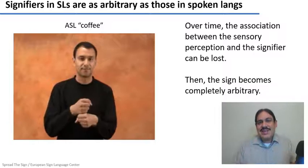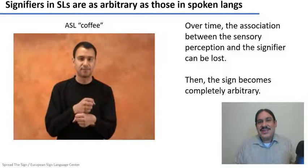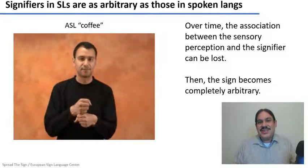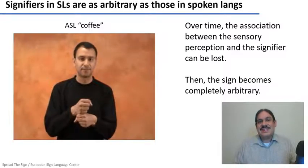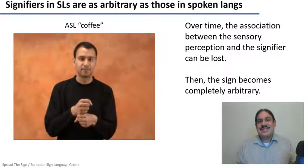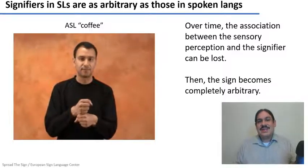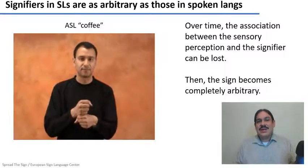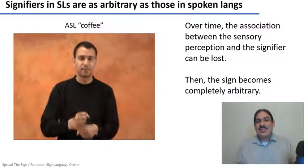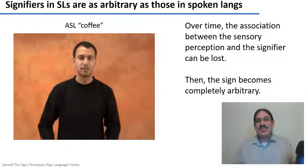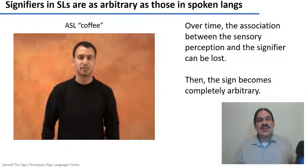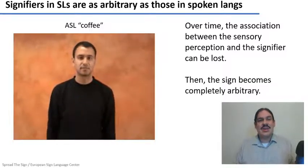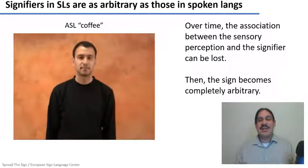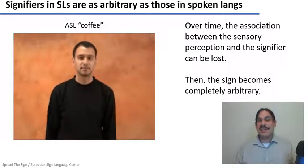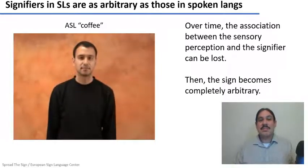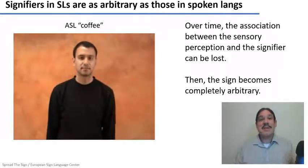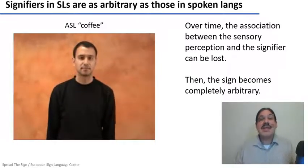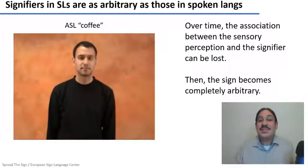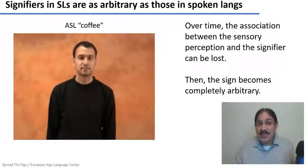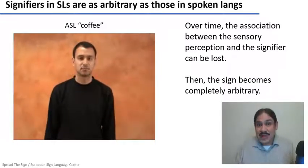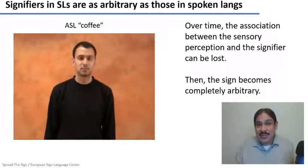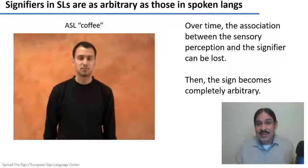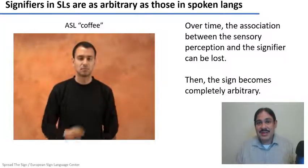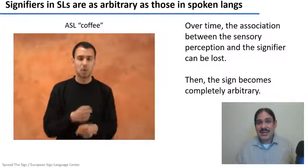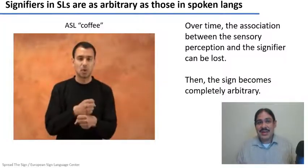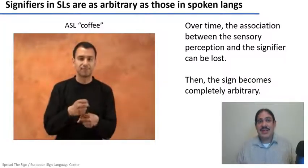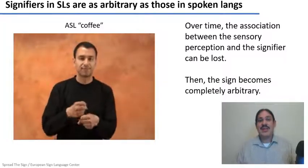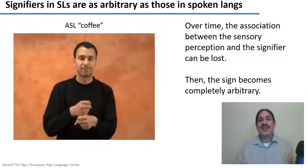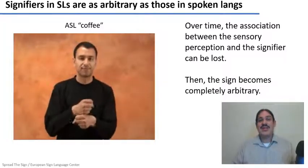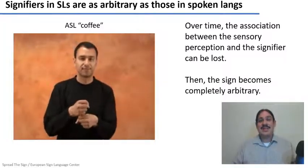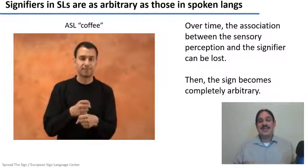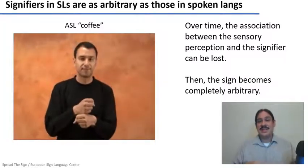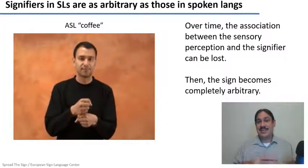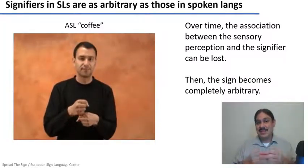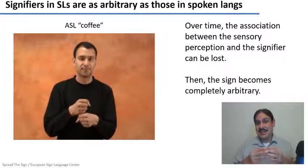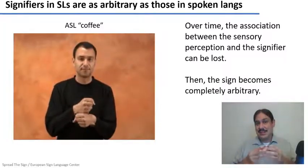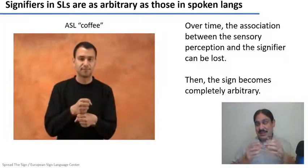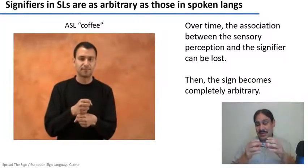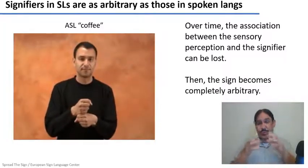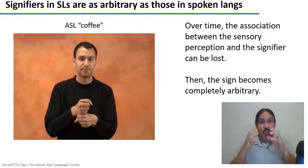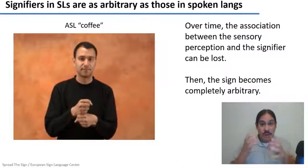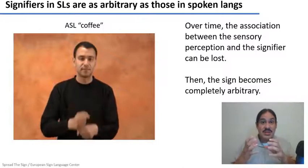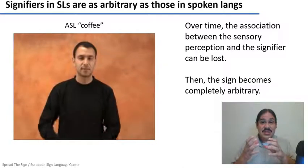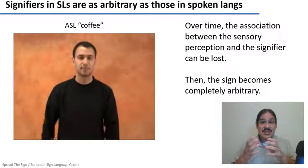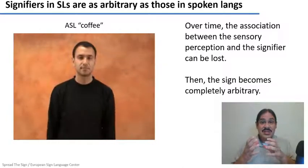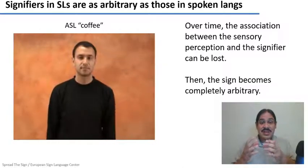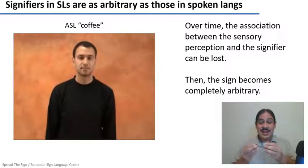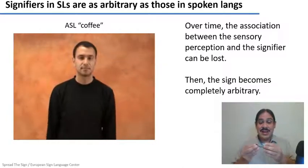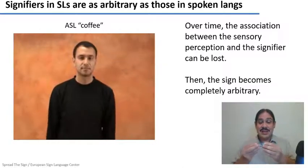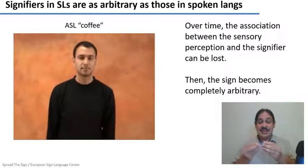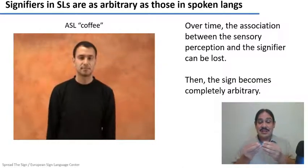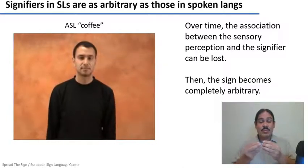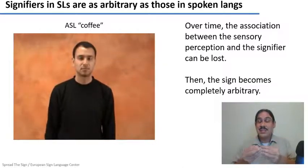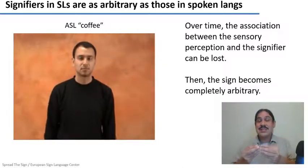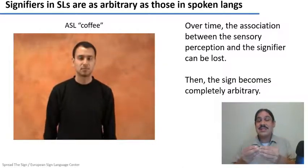have two components, the signified...the signifier and the signified